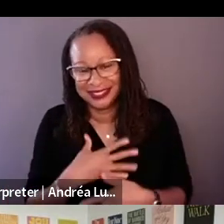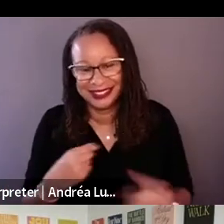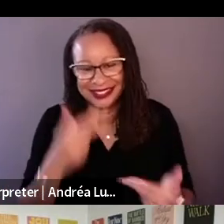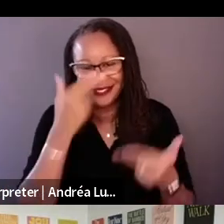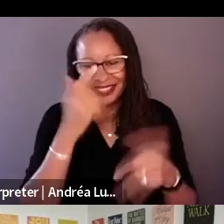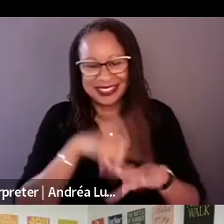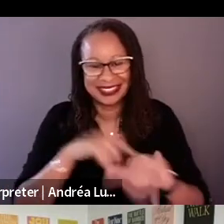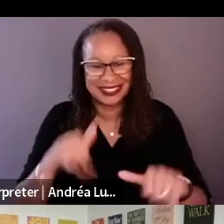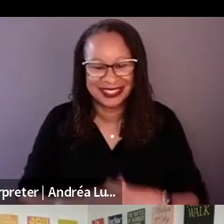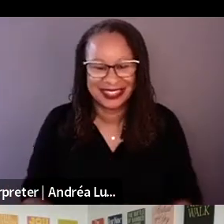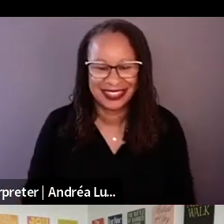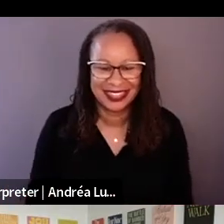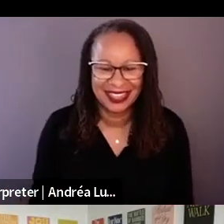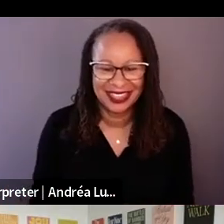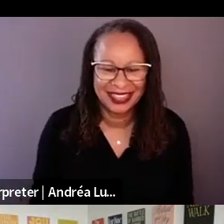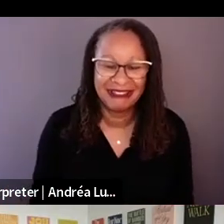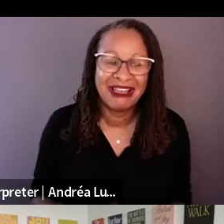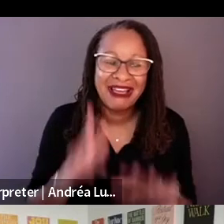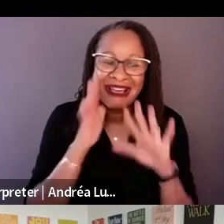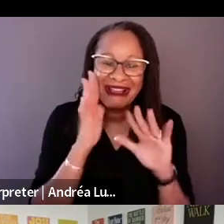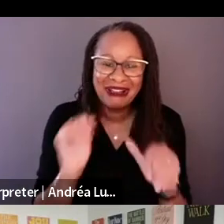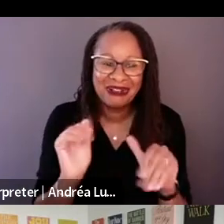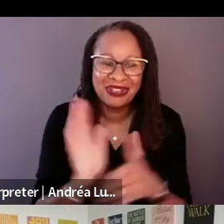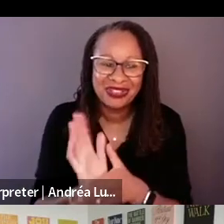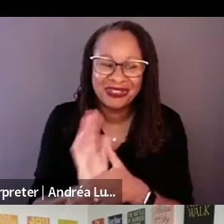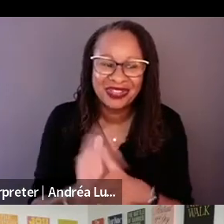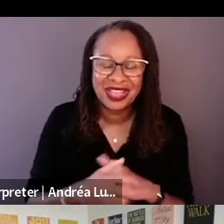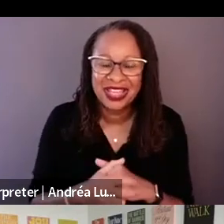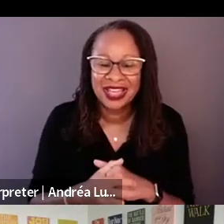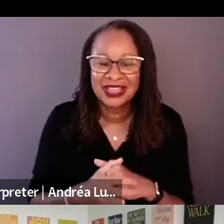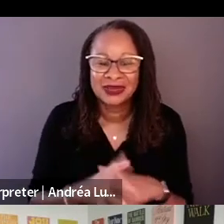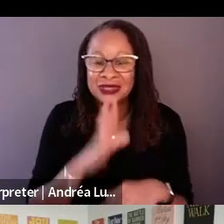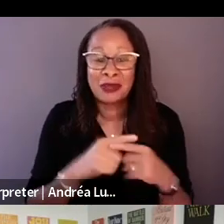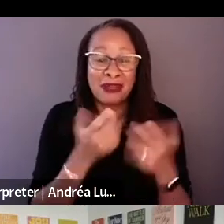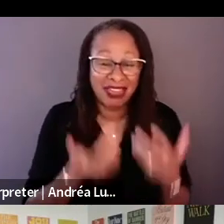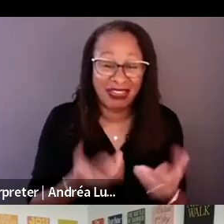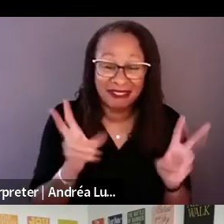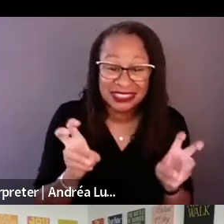We're talking about the heavy subjects, put the movie is pretty funny. I think so, too.